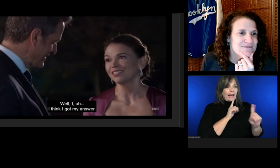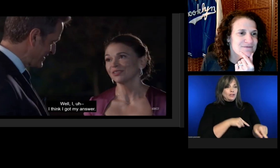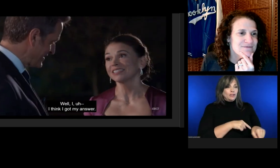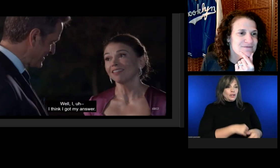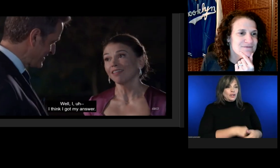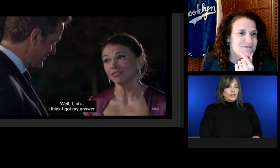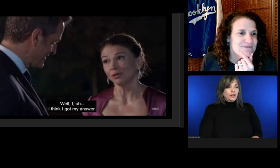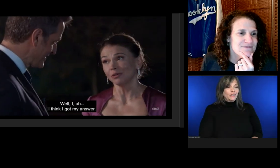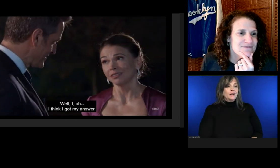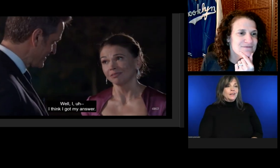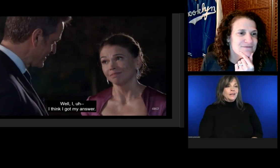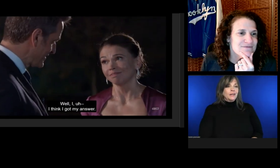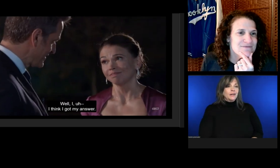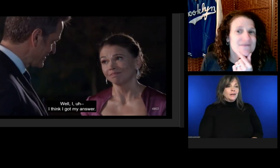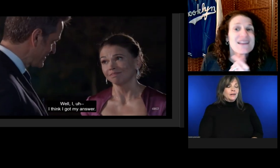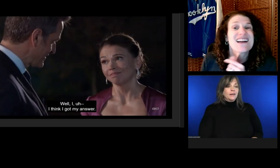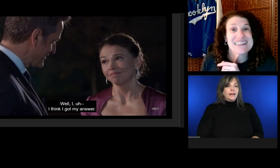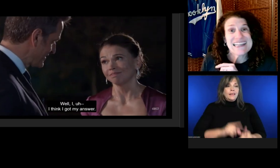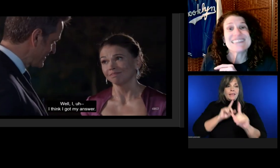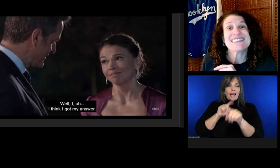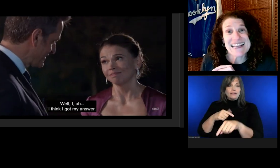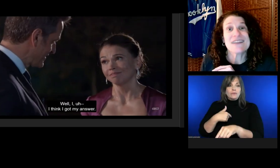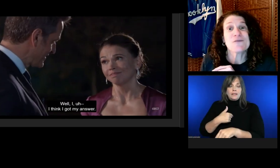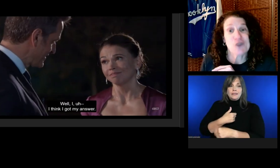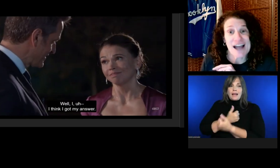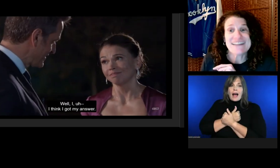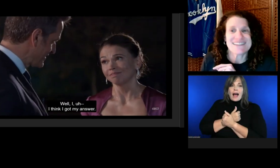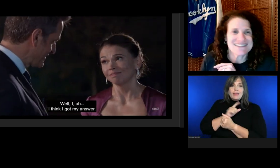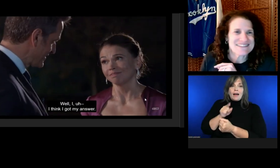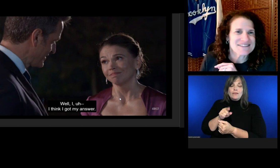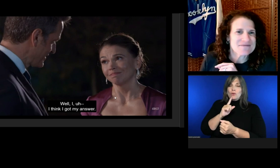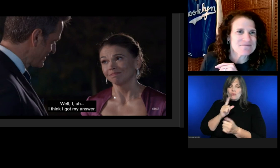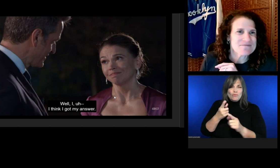The answer is I love you. Dizzying, right?